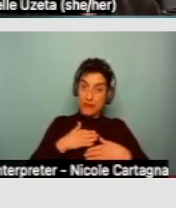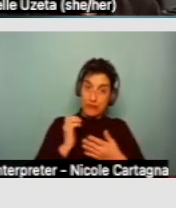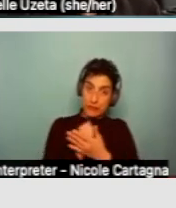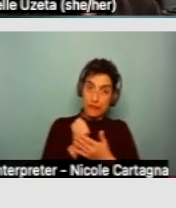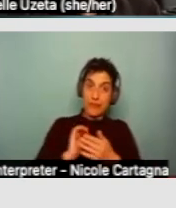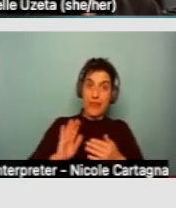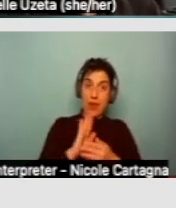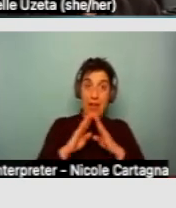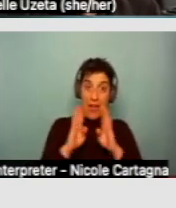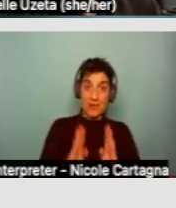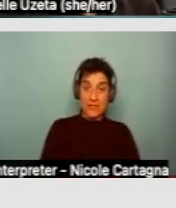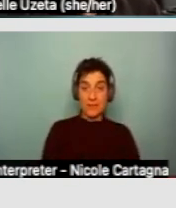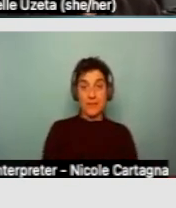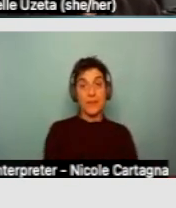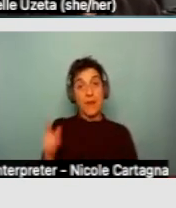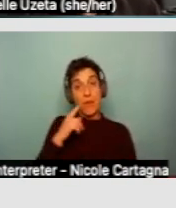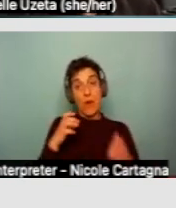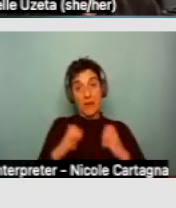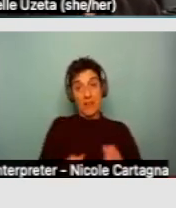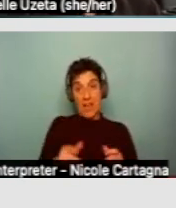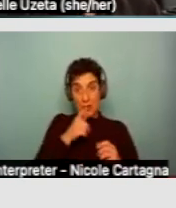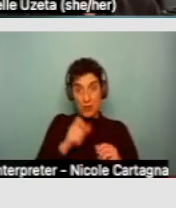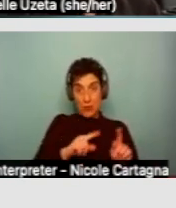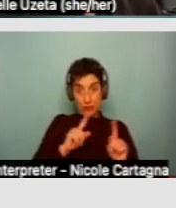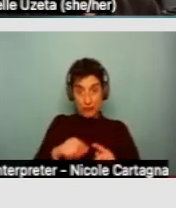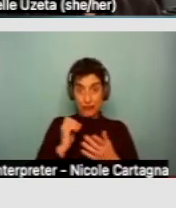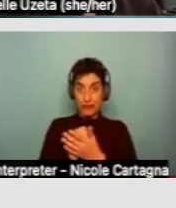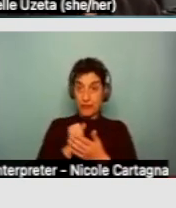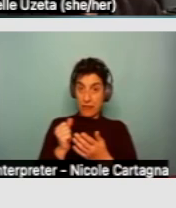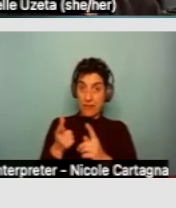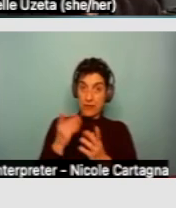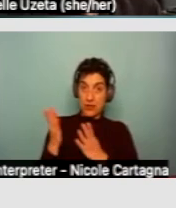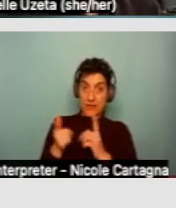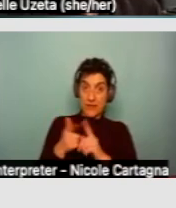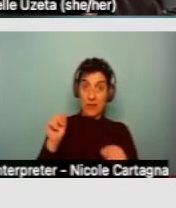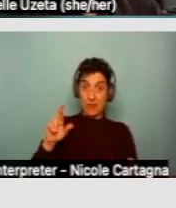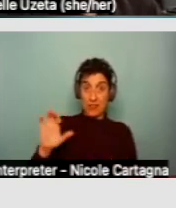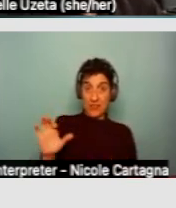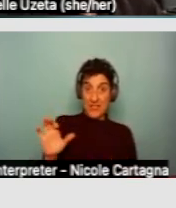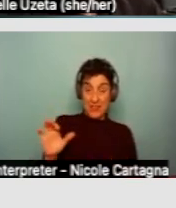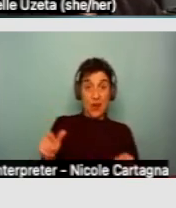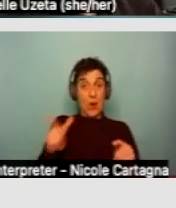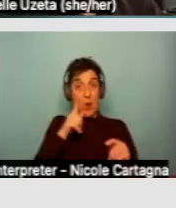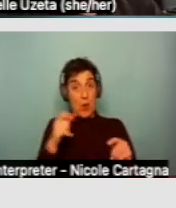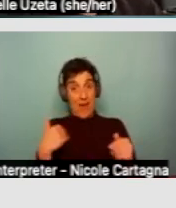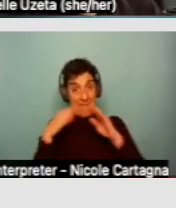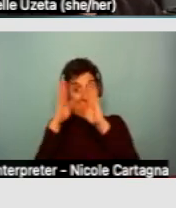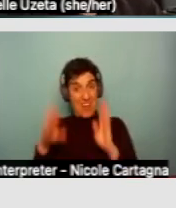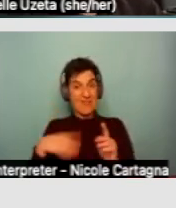For a client of a regional center, housing providers may have to make reasonable accommodations